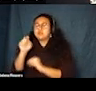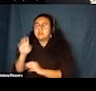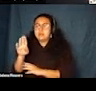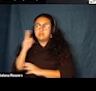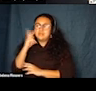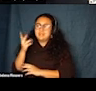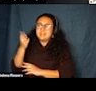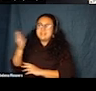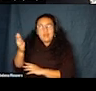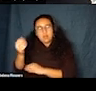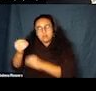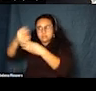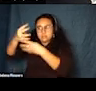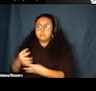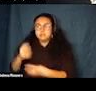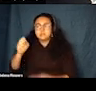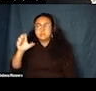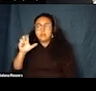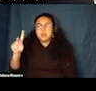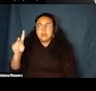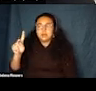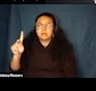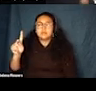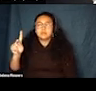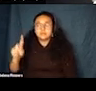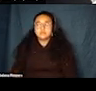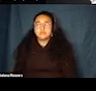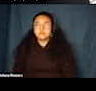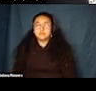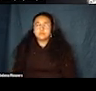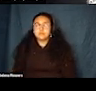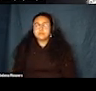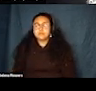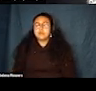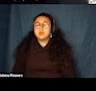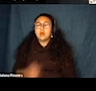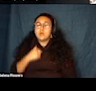up there. So first of all, I want to thank all of the FFA film X